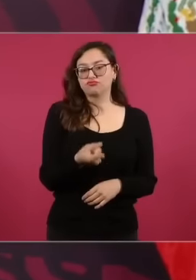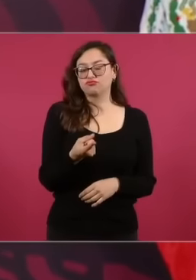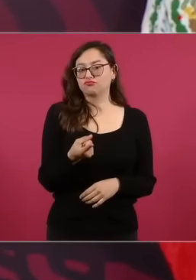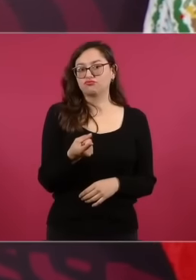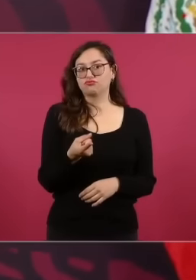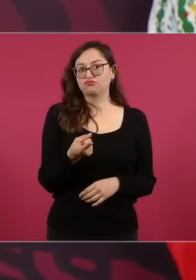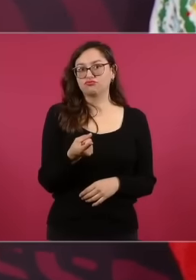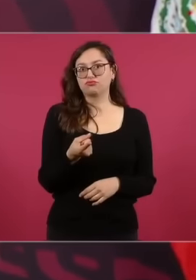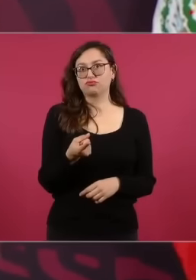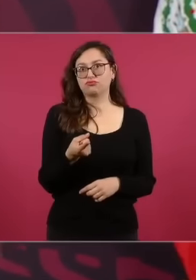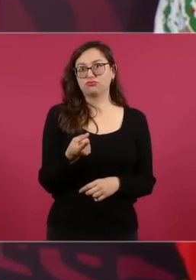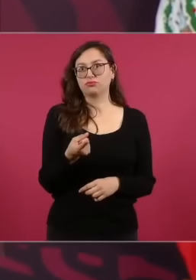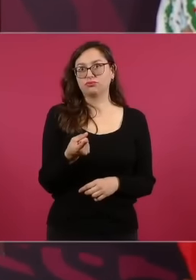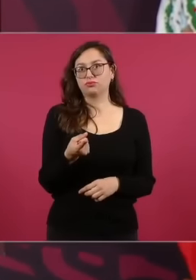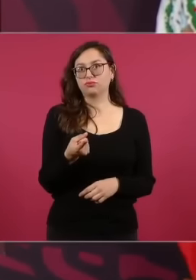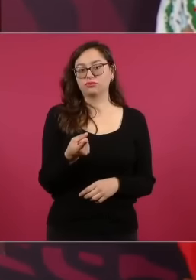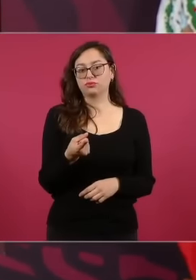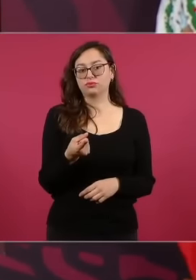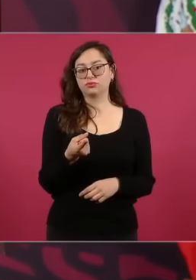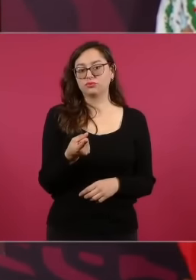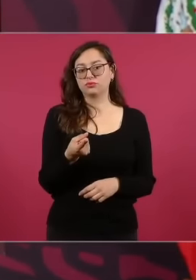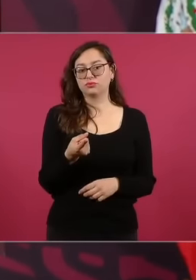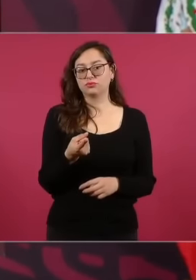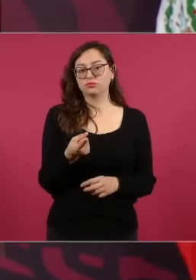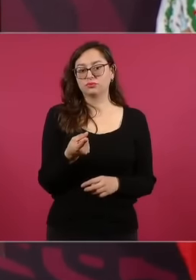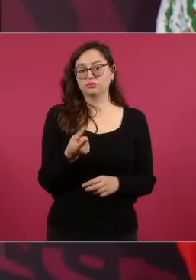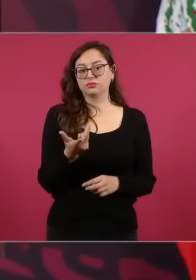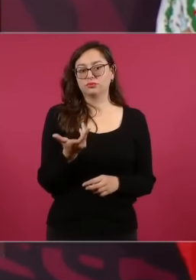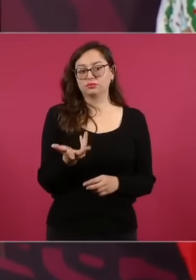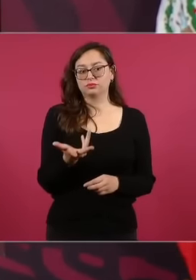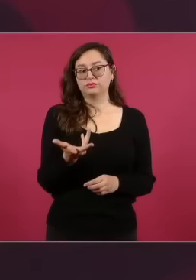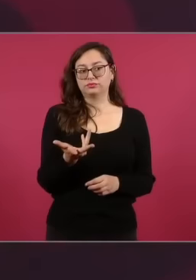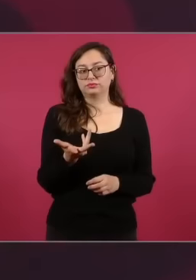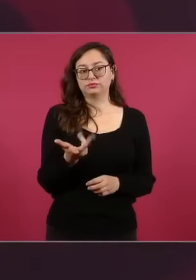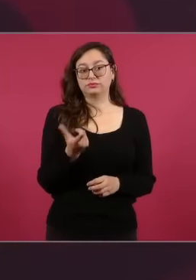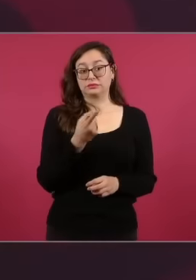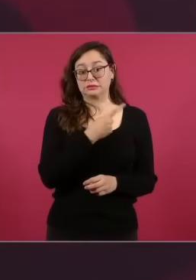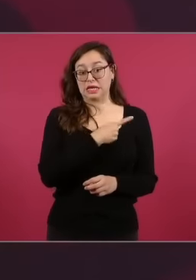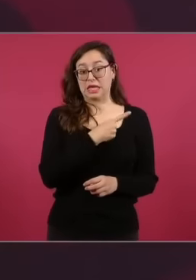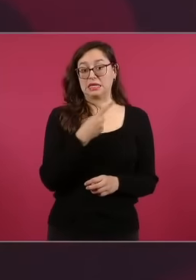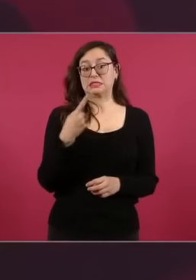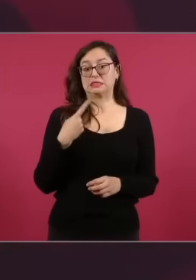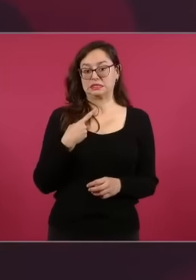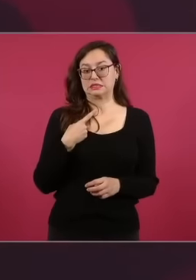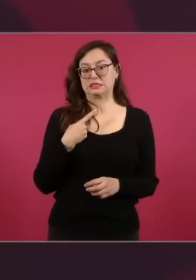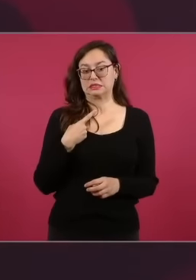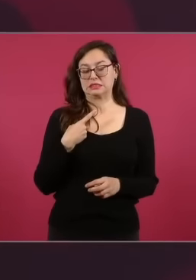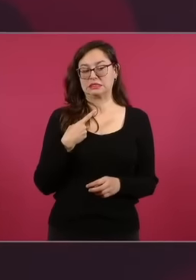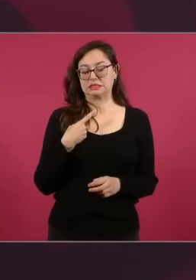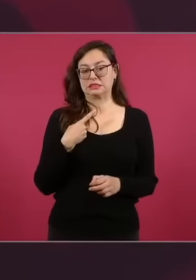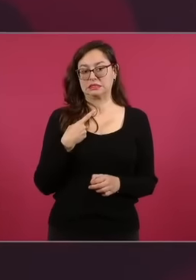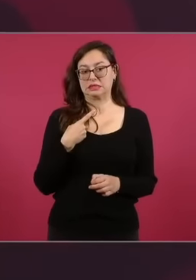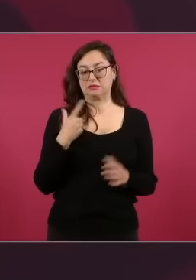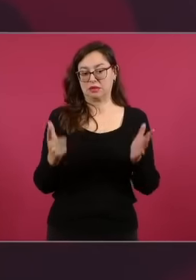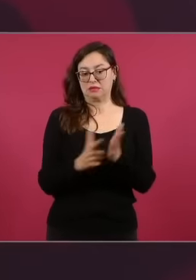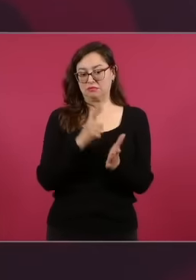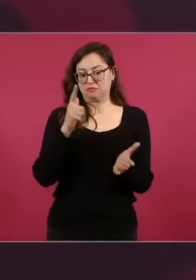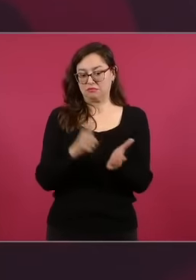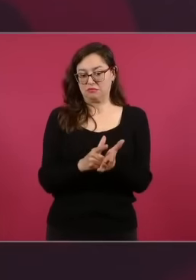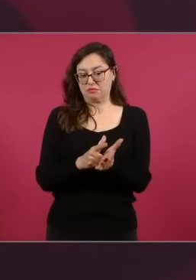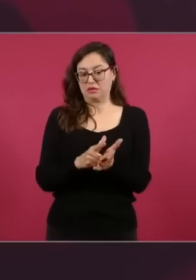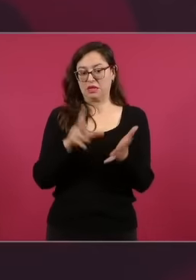must respect what the law establishes what establishes the Constitution